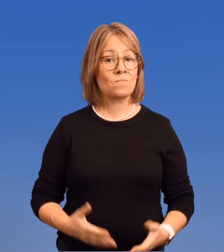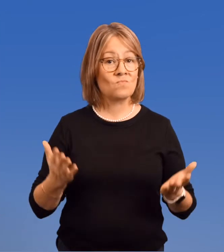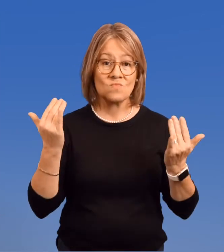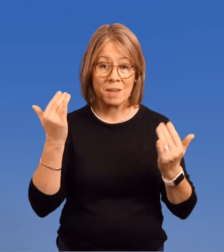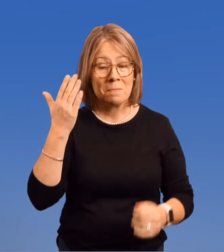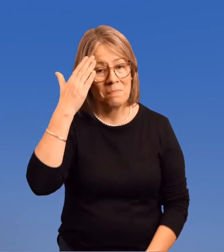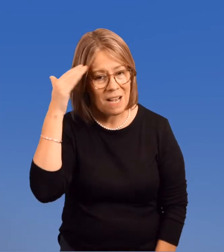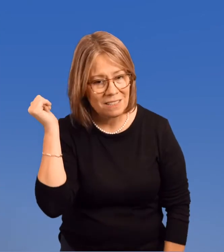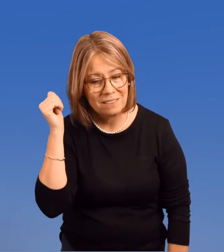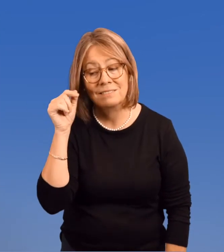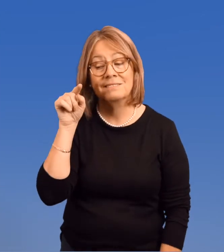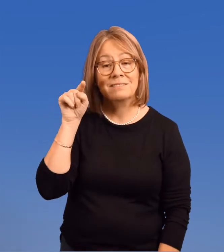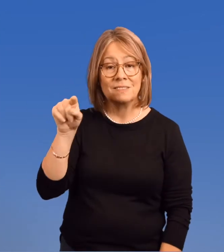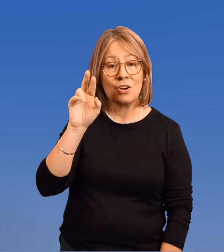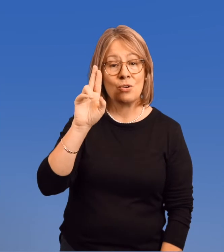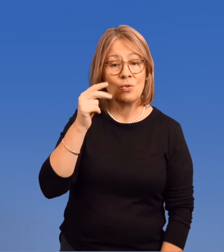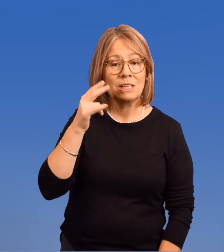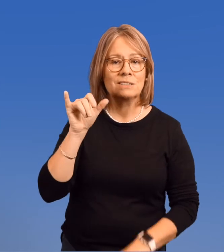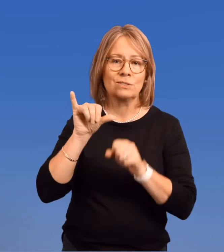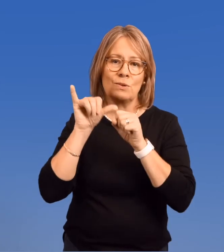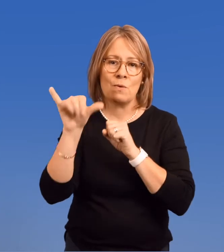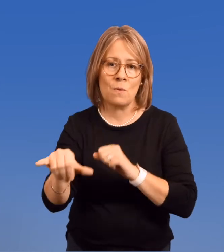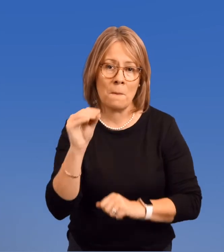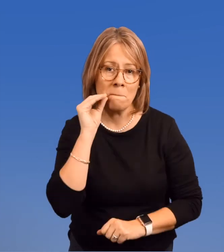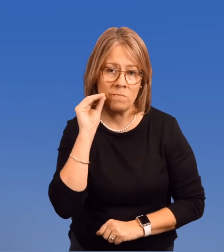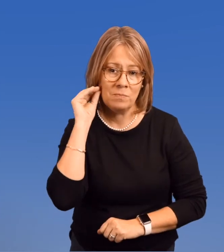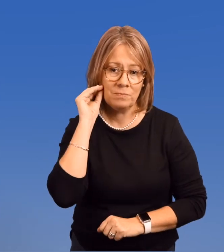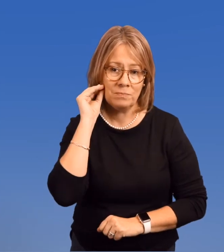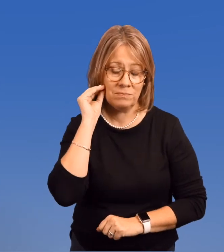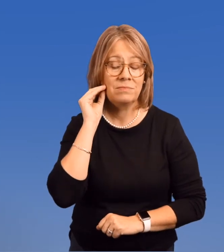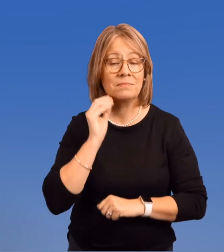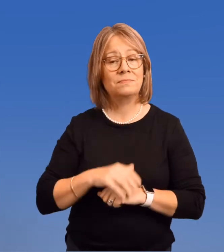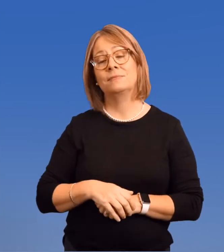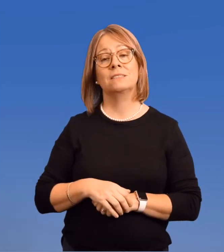That's because she stayed home.